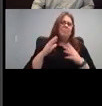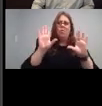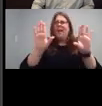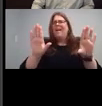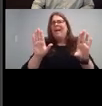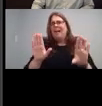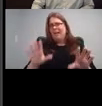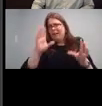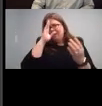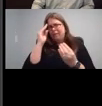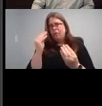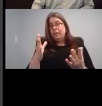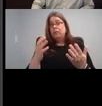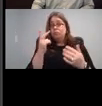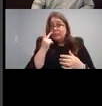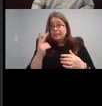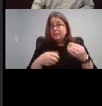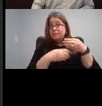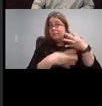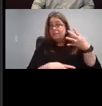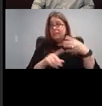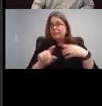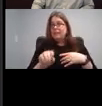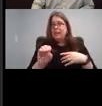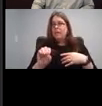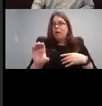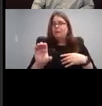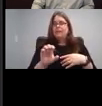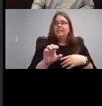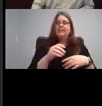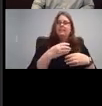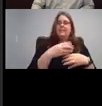the table of contents. It has stories of celebration talking